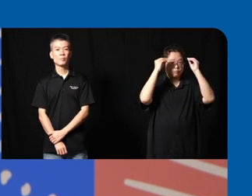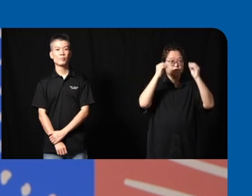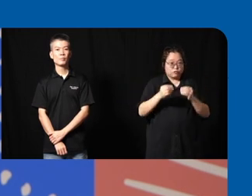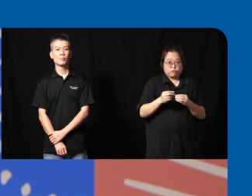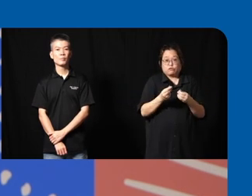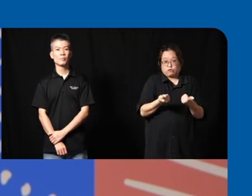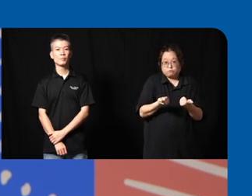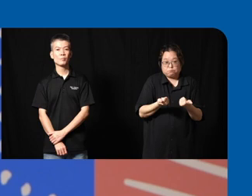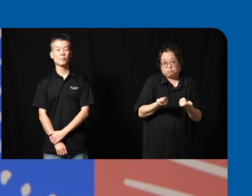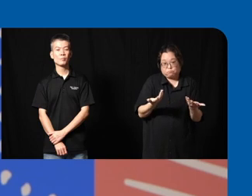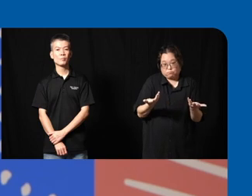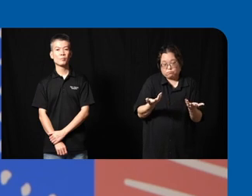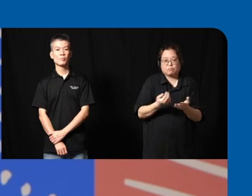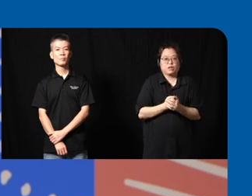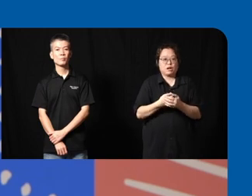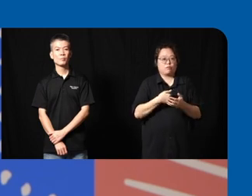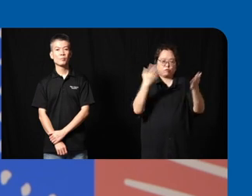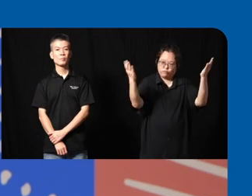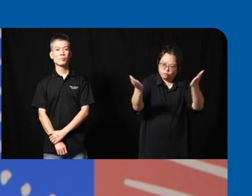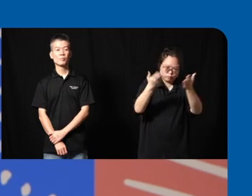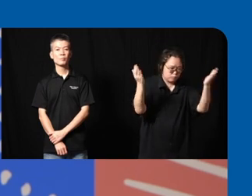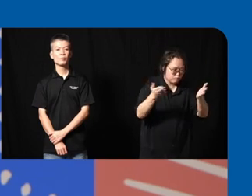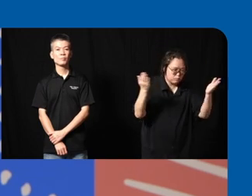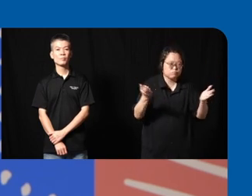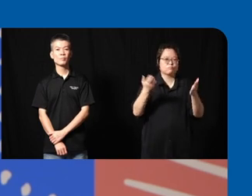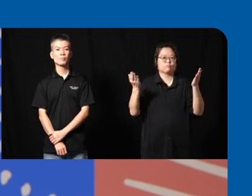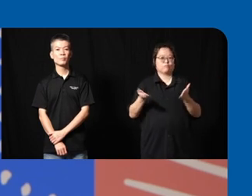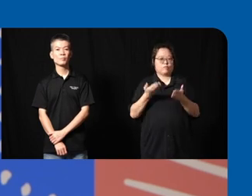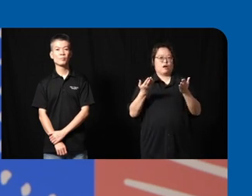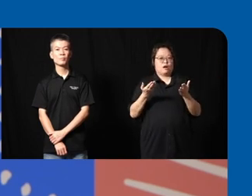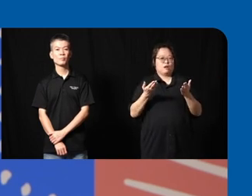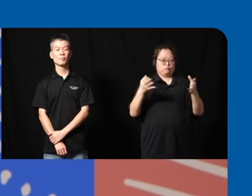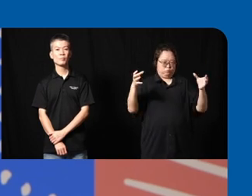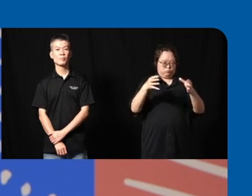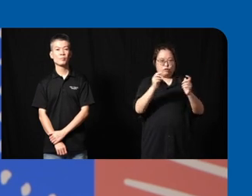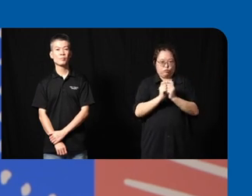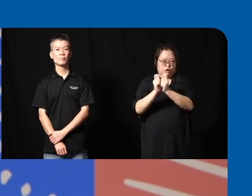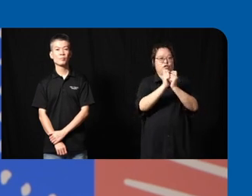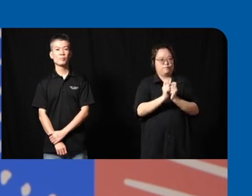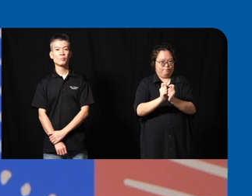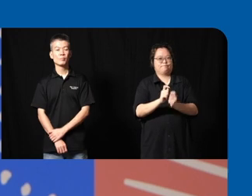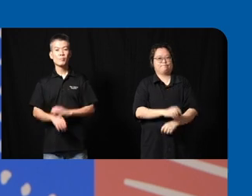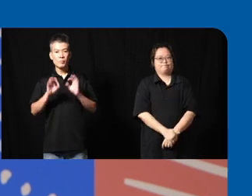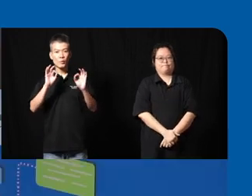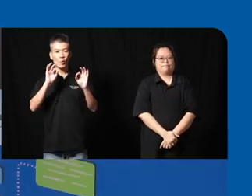to do so yes I would like to encourage everyone uh you know let's figure this out together okay